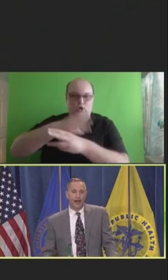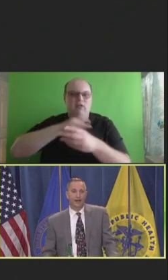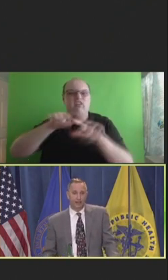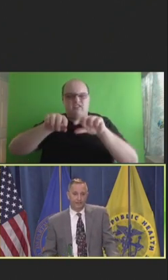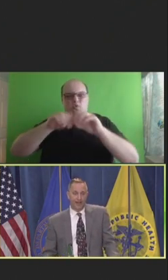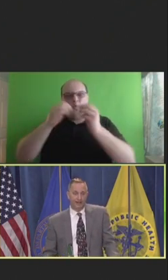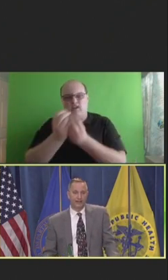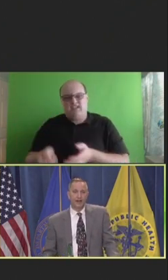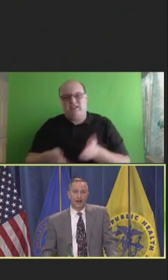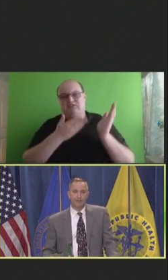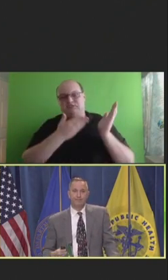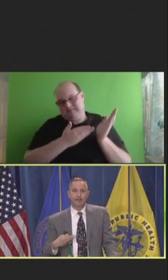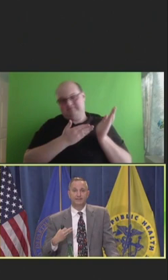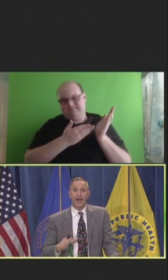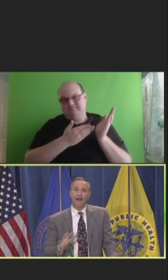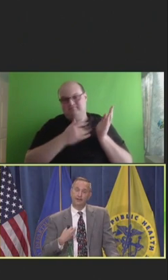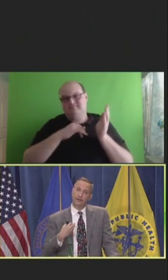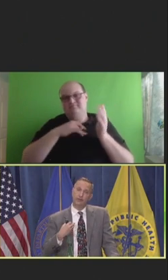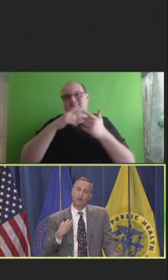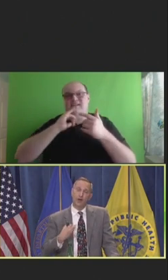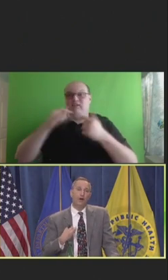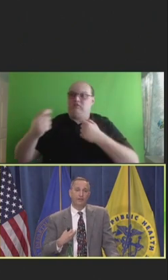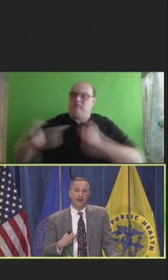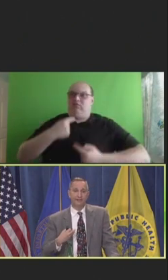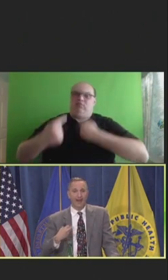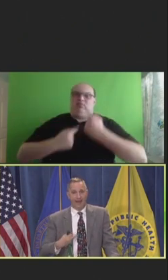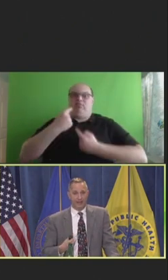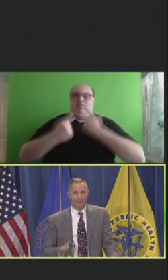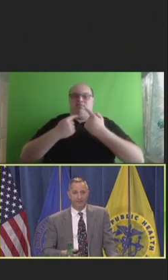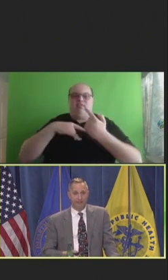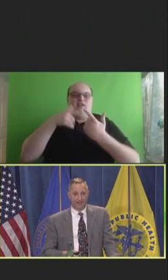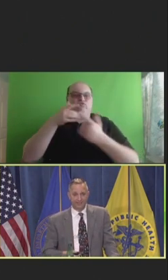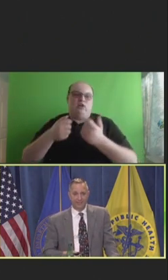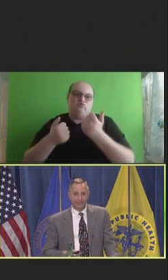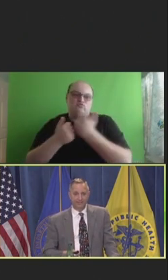the effects of being attacked if you go online to advocate for vaccines.